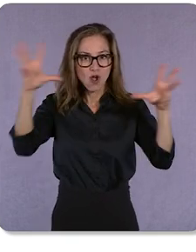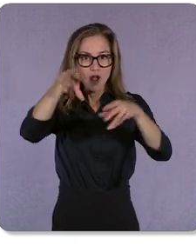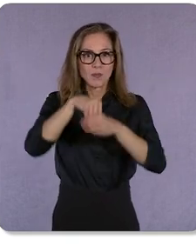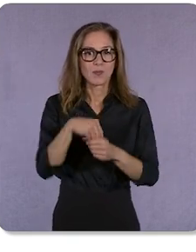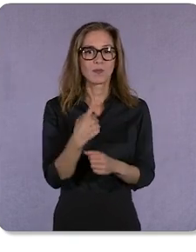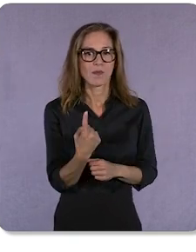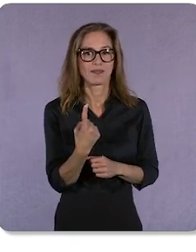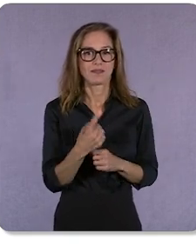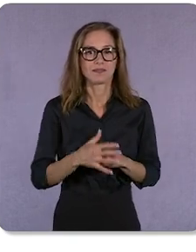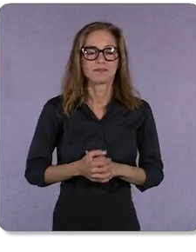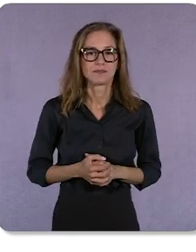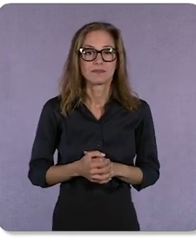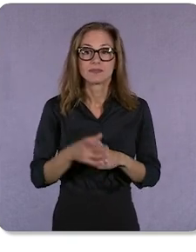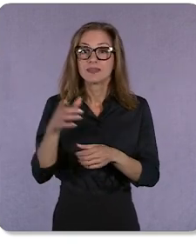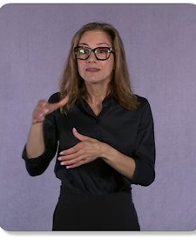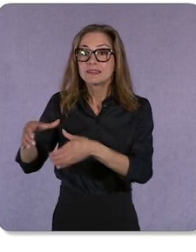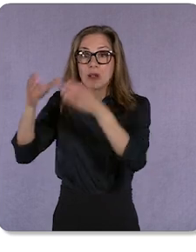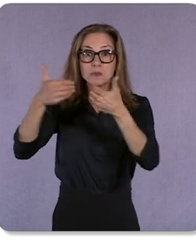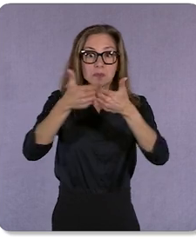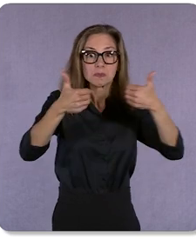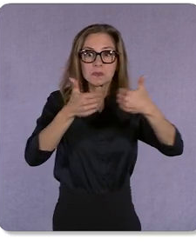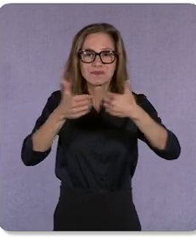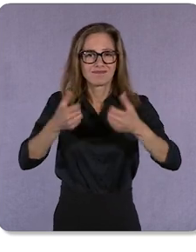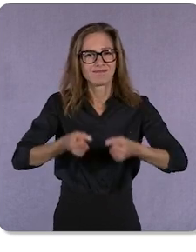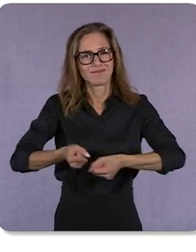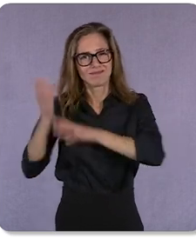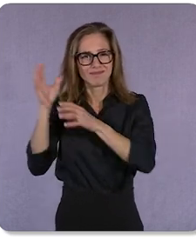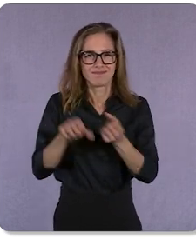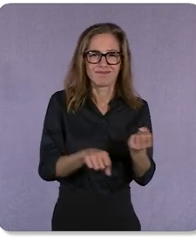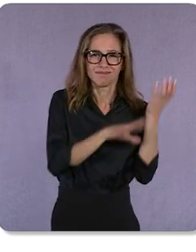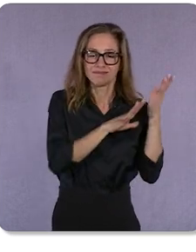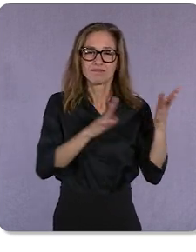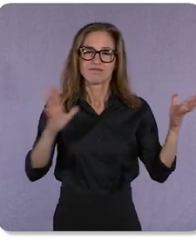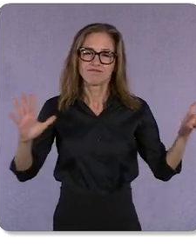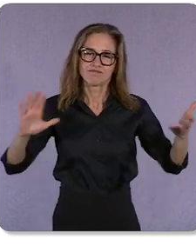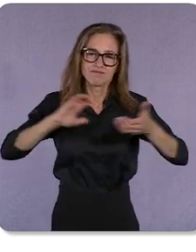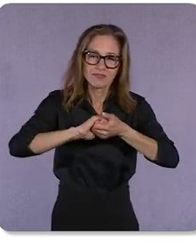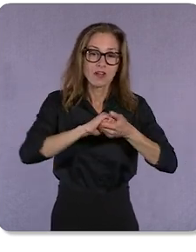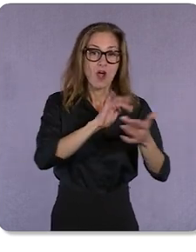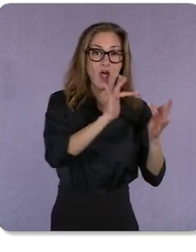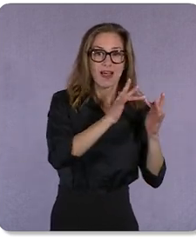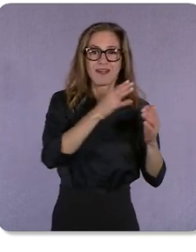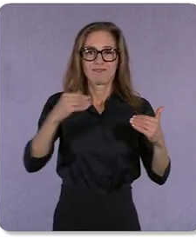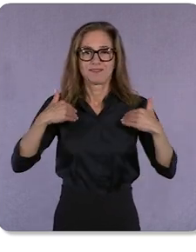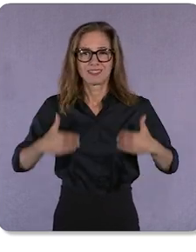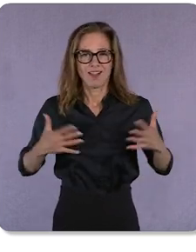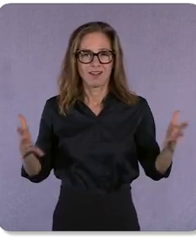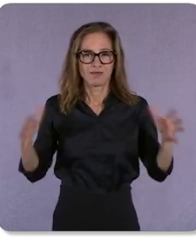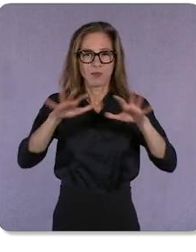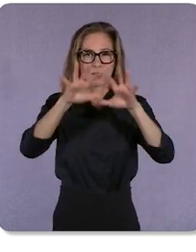removing silos and bridging our physical and online worlds into one view.